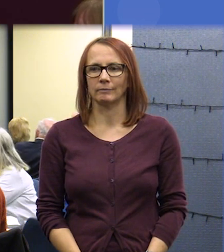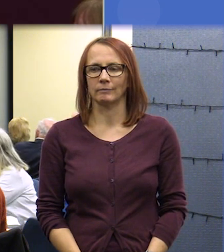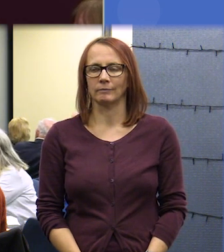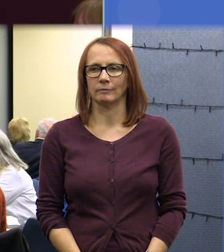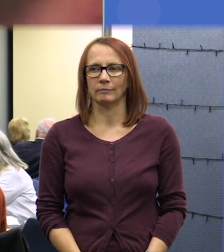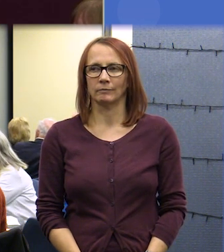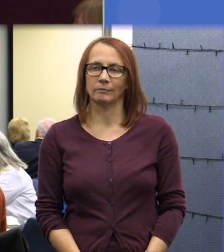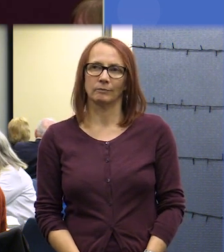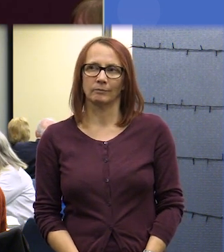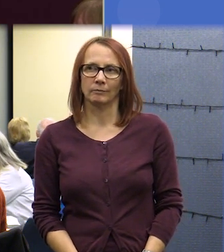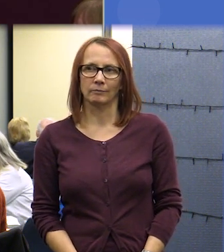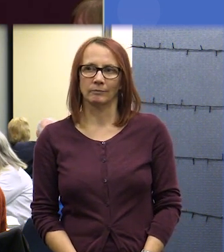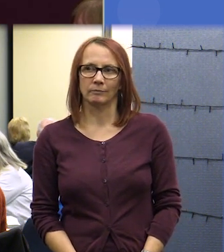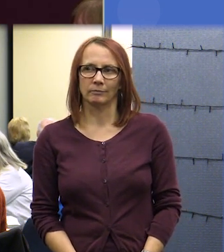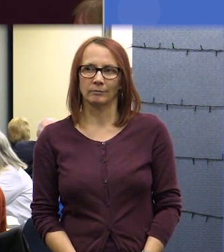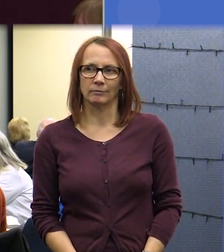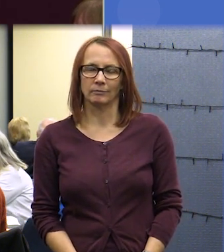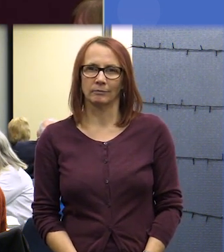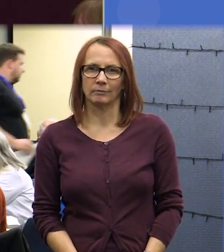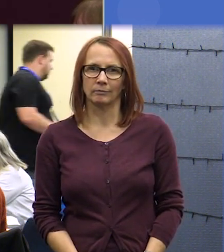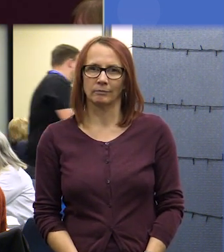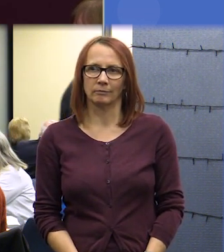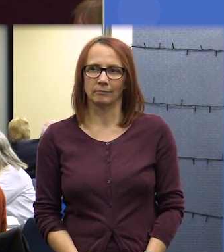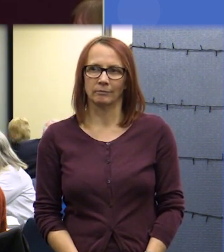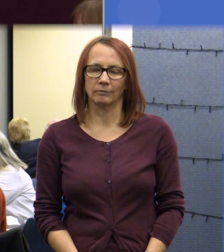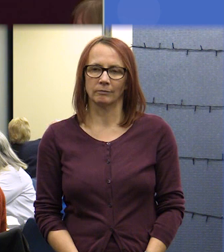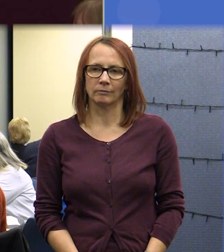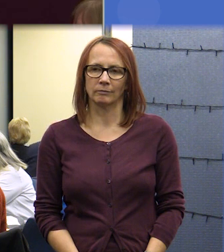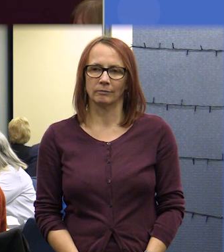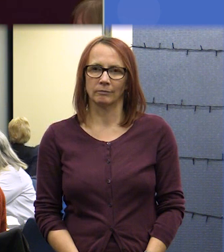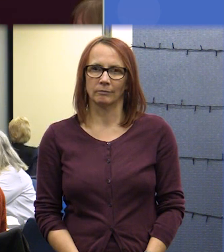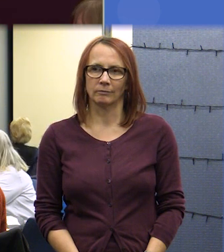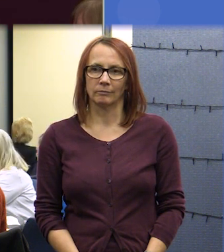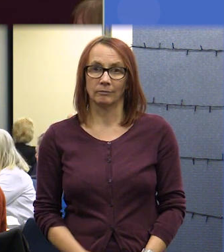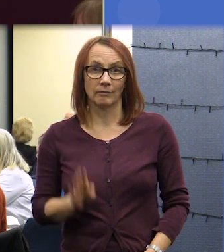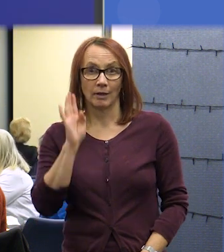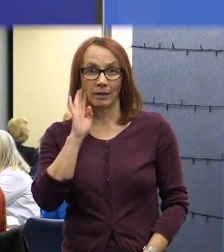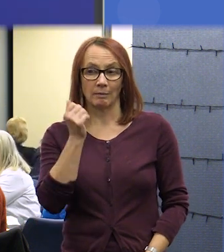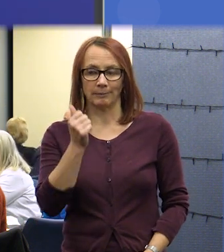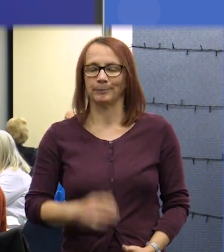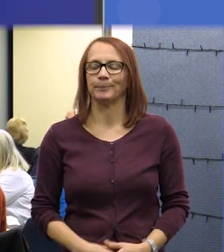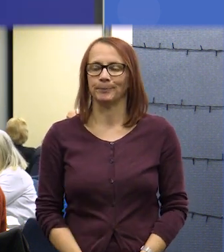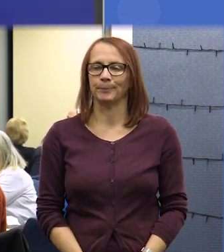list but not in that order okay could anybody hear me now okay yeah just to